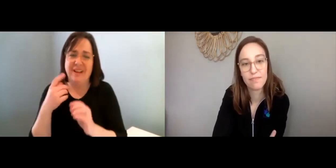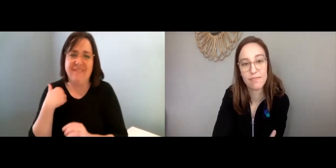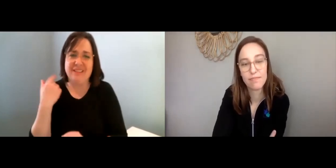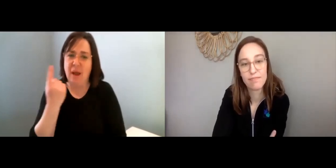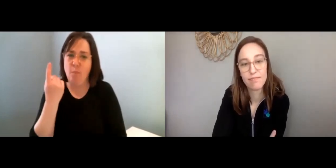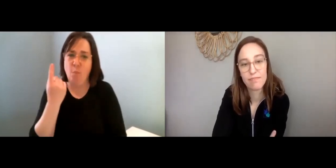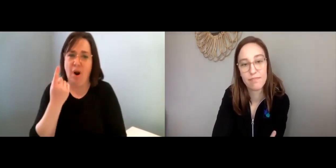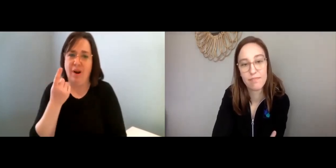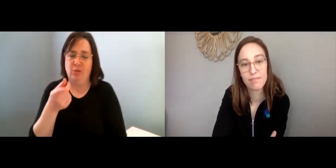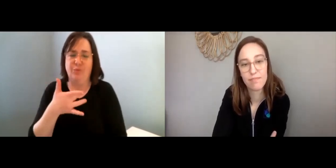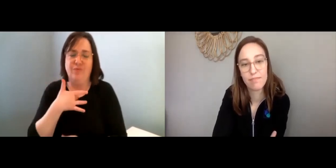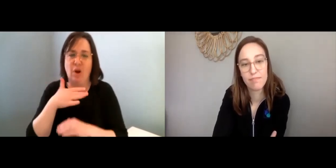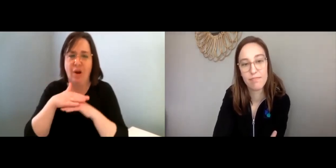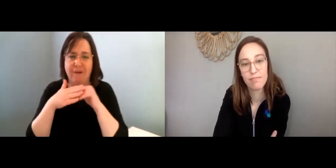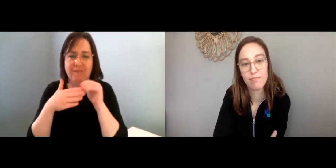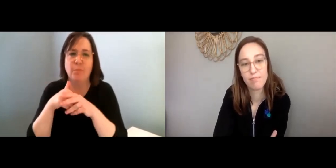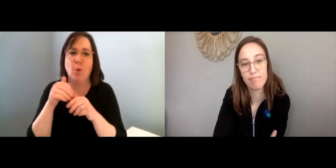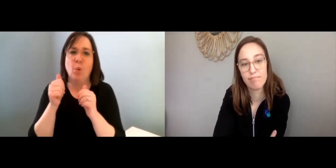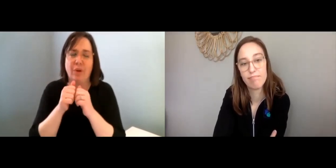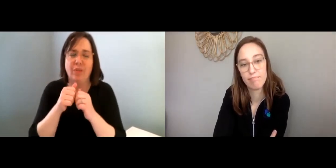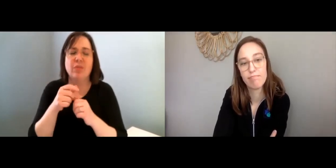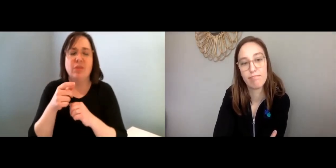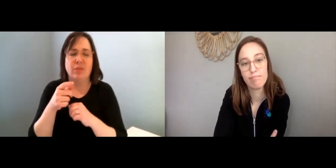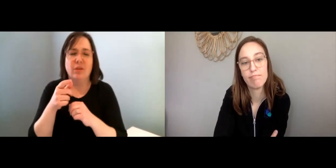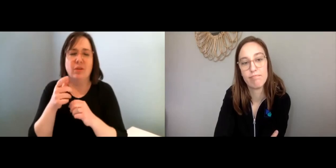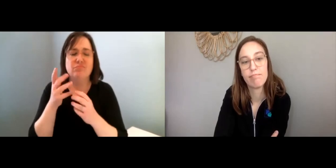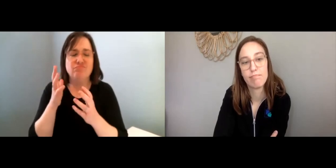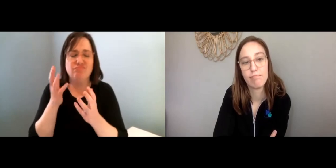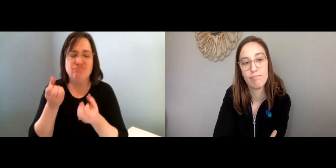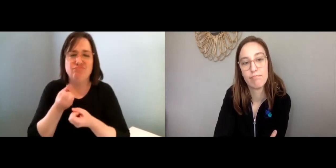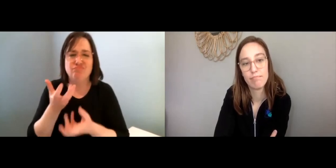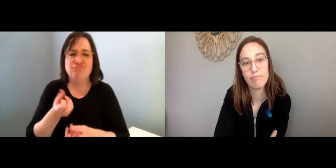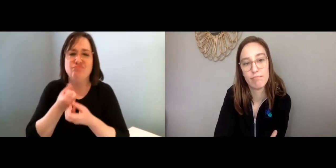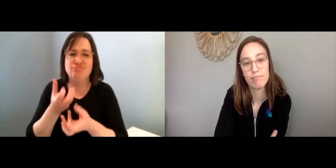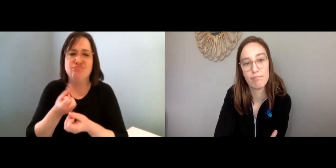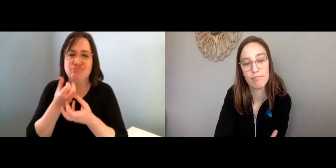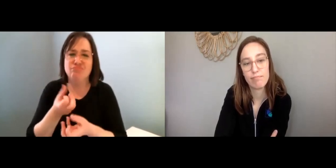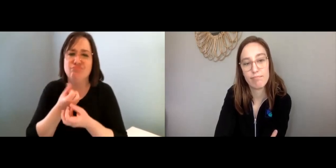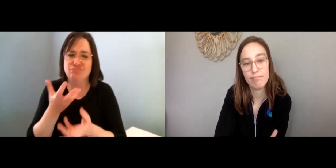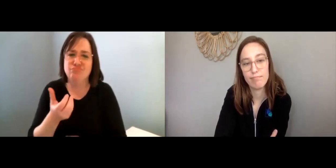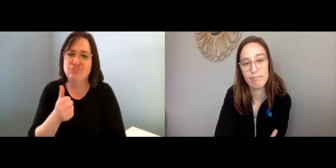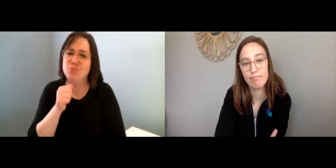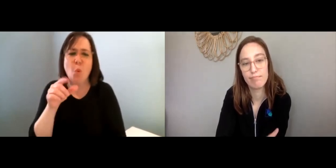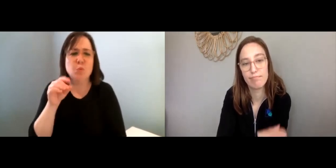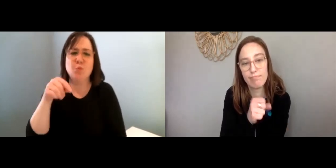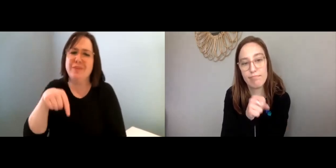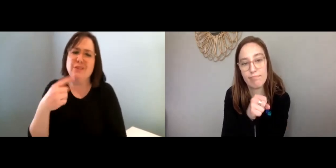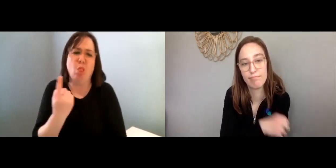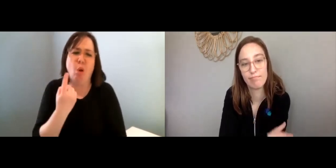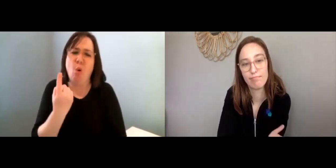Lisa: Yeah, it’s important to have someone that you feel comfortable with, to express your emotions.